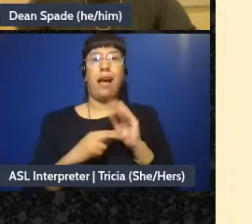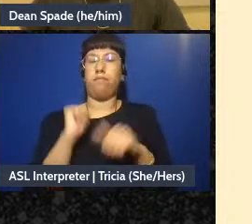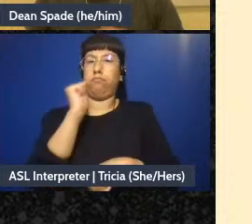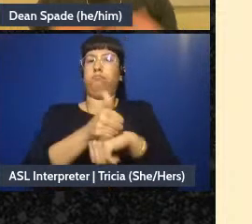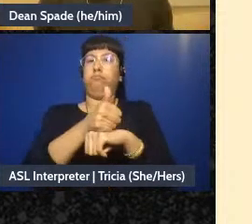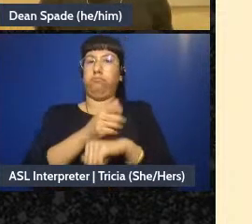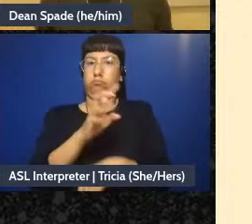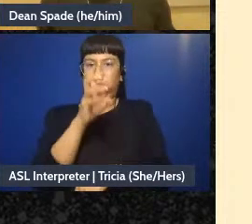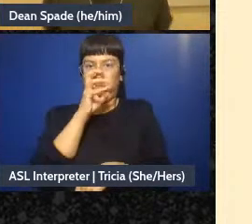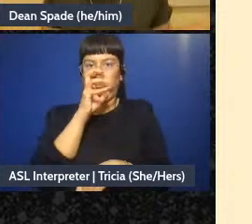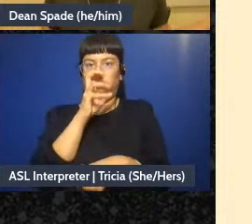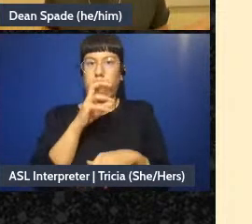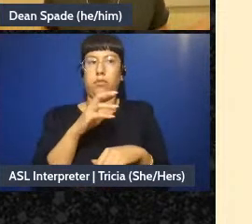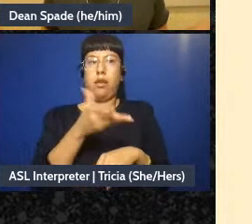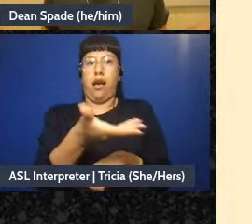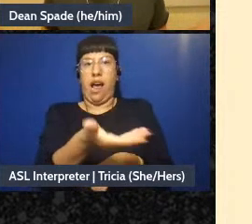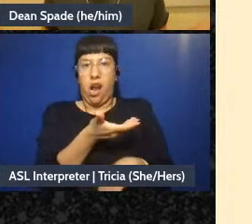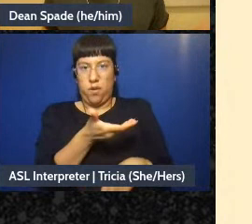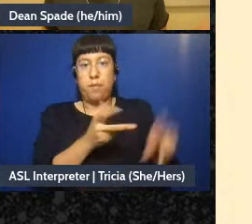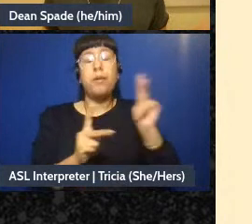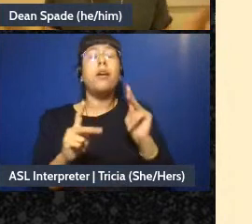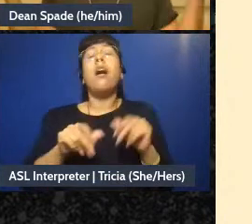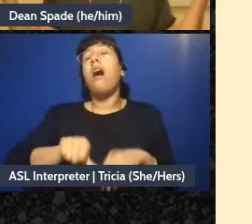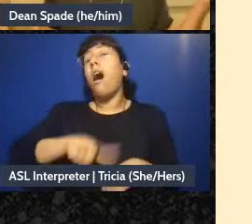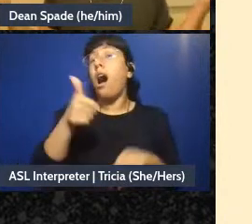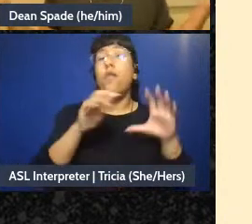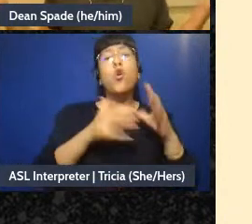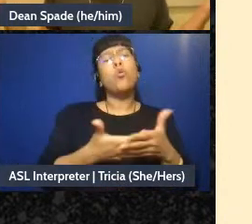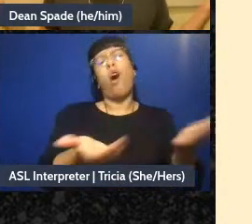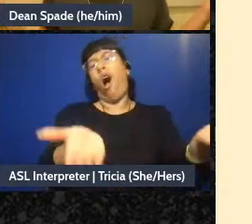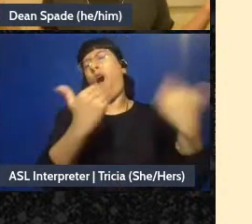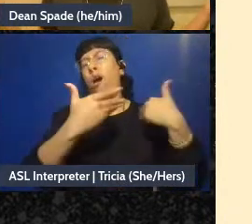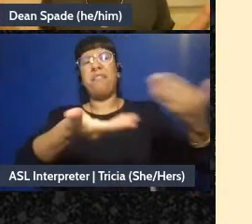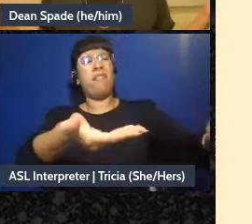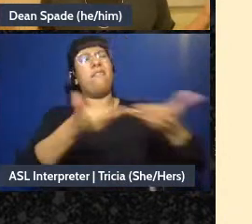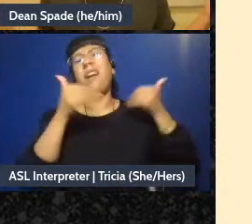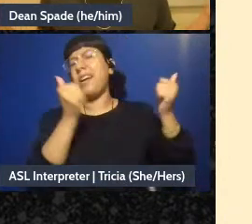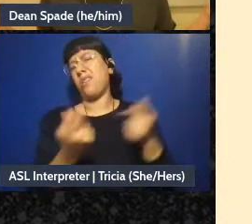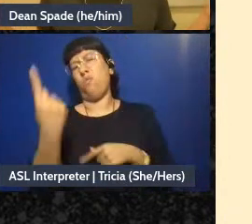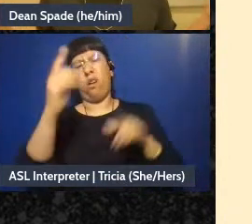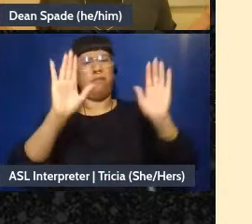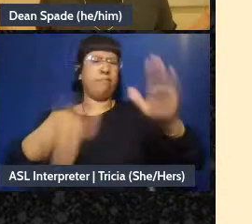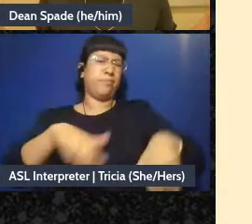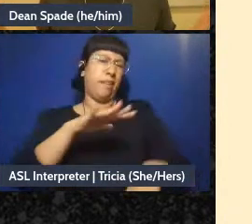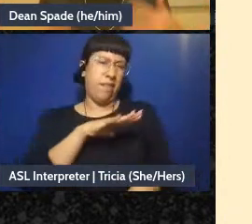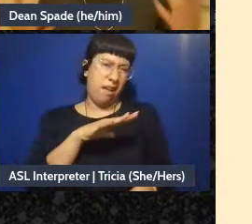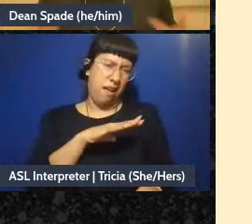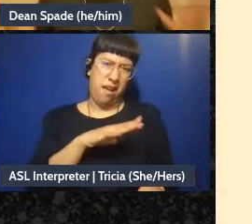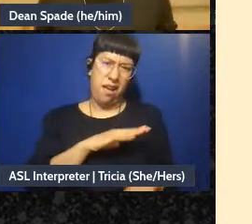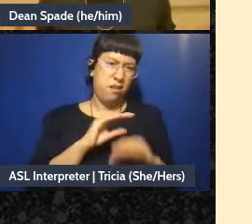might have a looser, anyone can come to the core meeting it's fine, and we-we aren't worried that